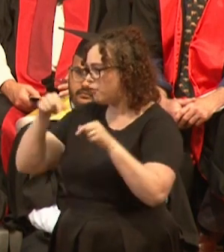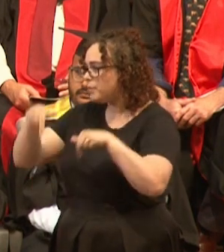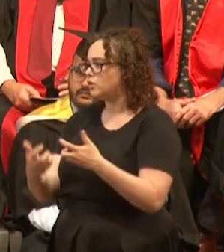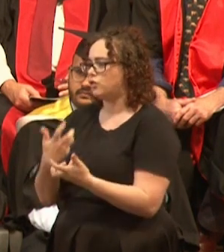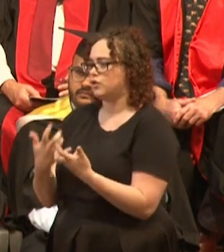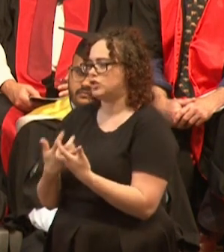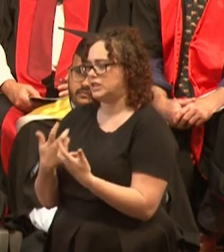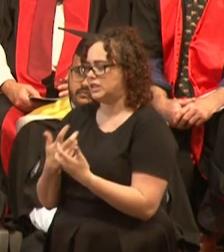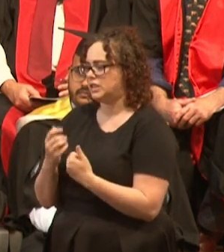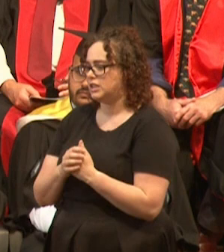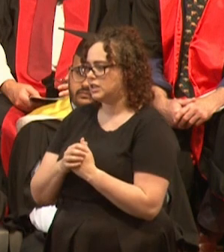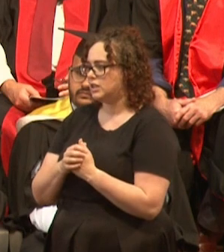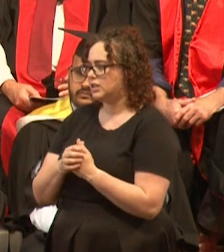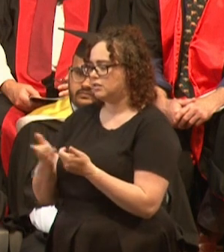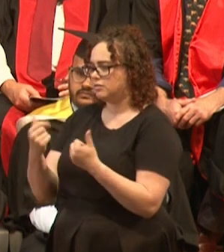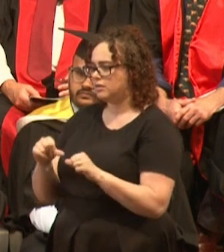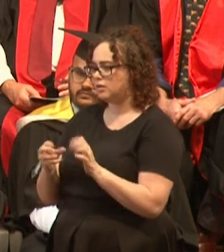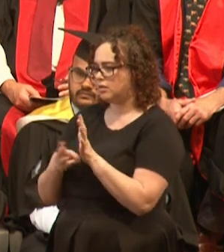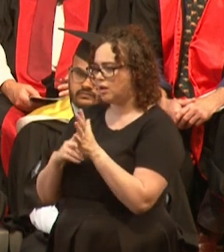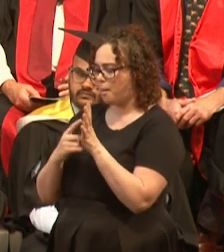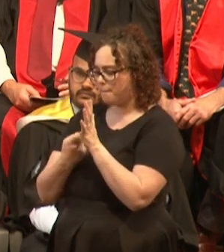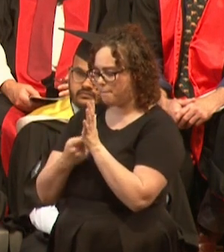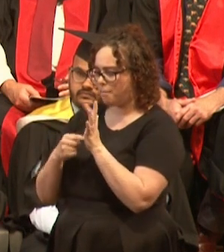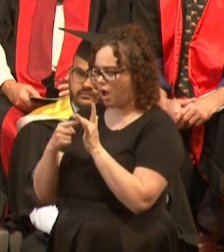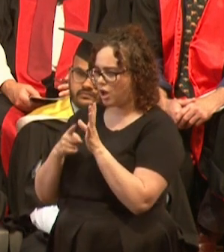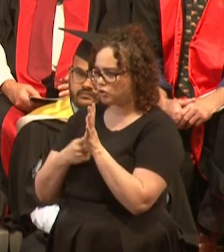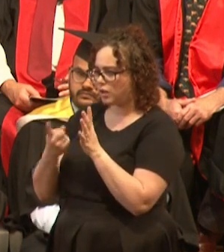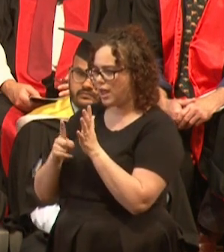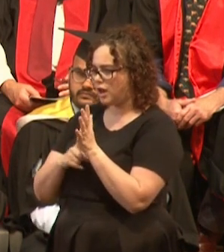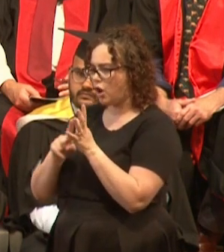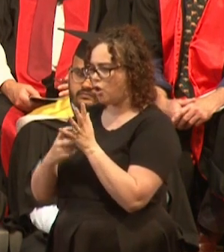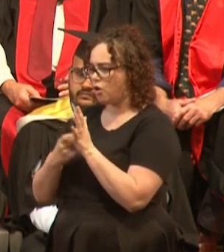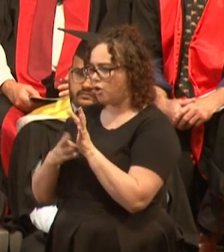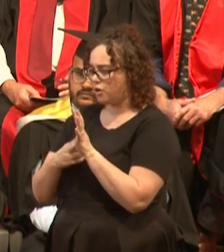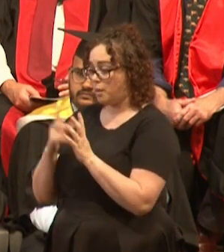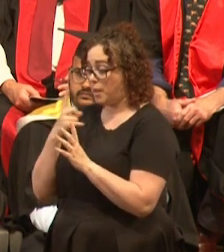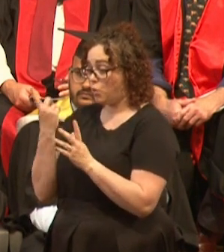like Marshall and Warren, people who transcend their real challenges and overcome those barriers,